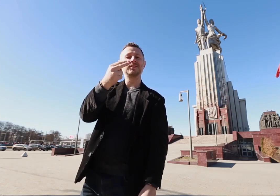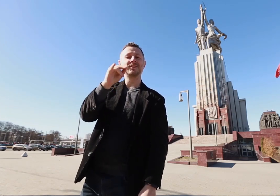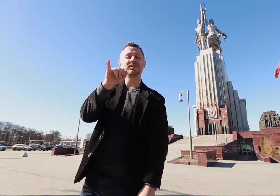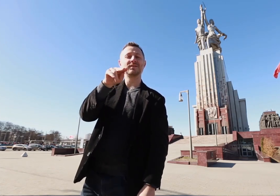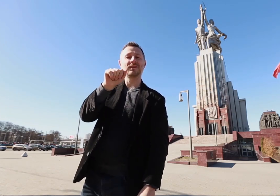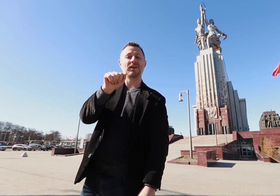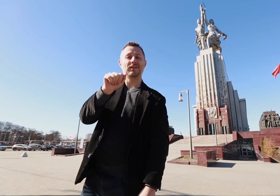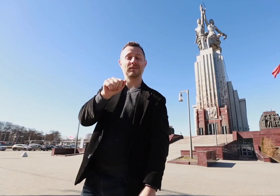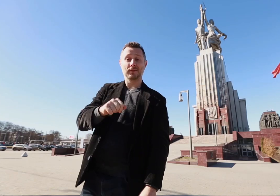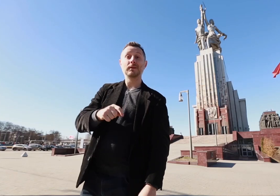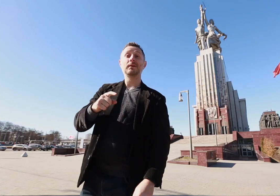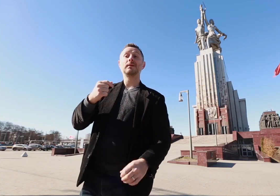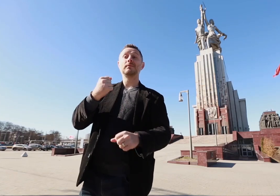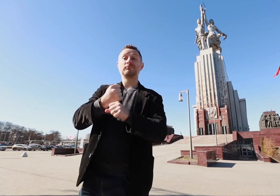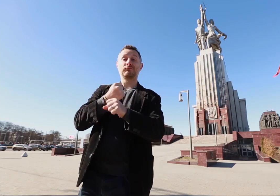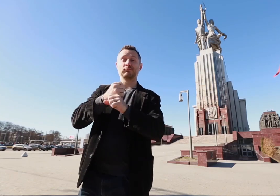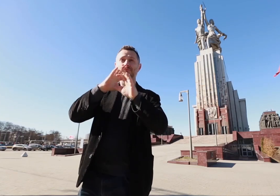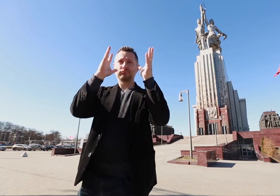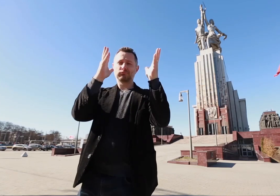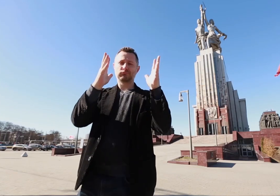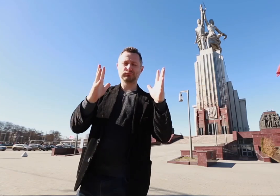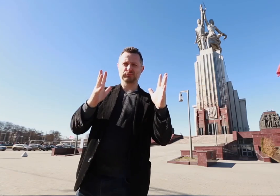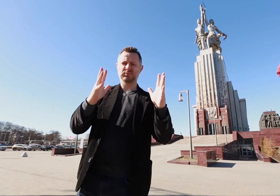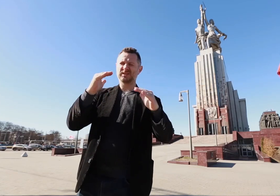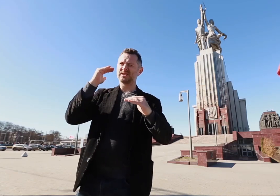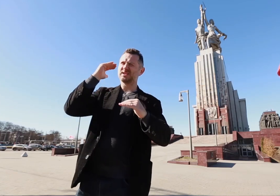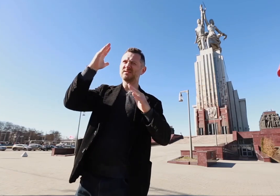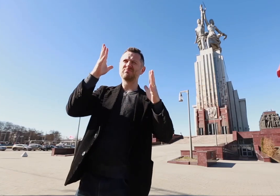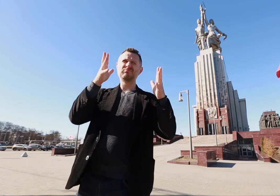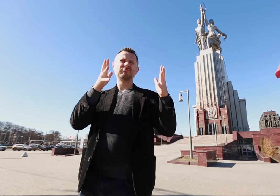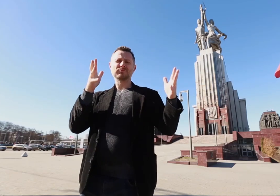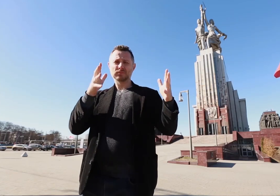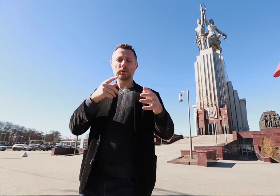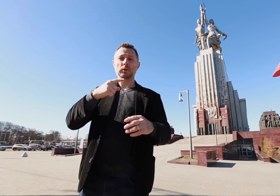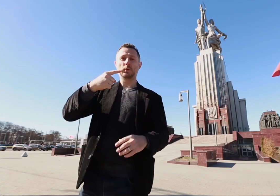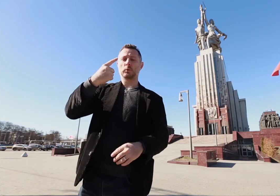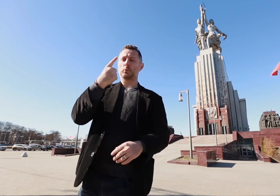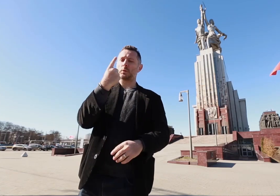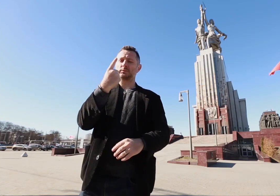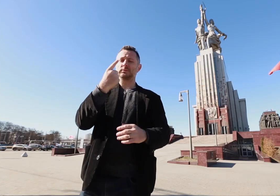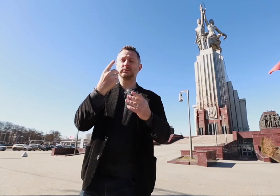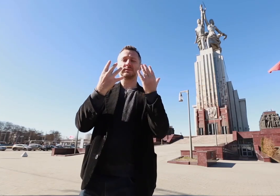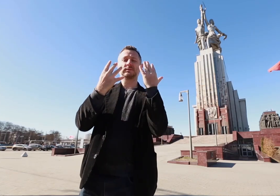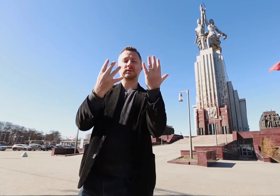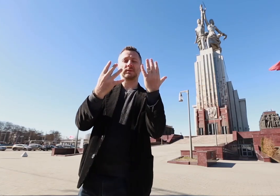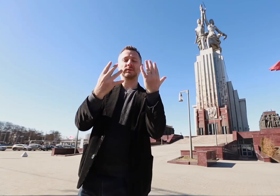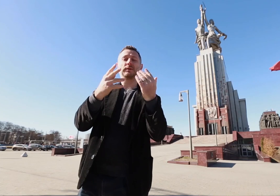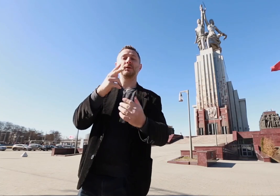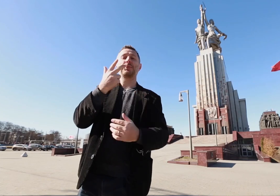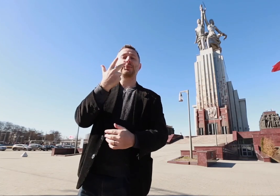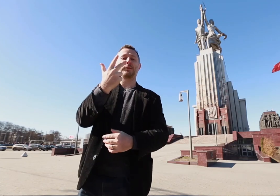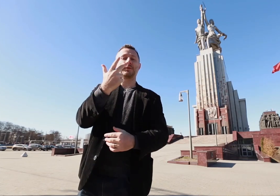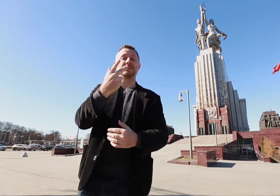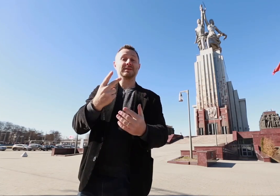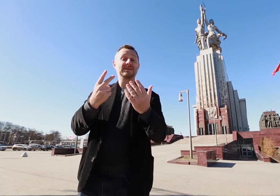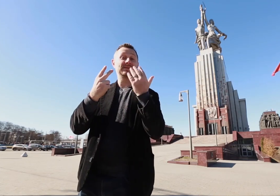then transported to the 1937 World’s Fair in Paris. The audience’s eyes opened wide and their